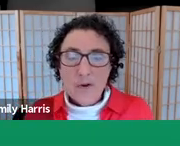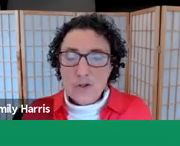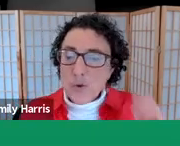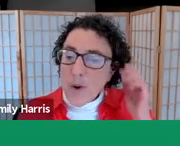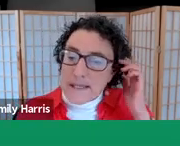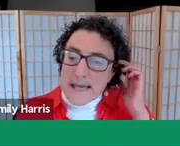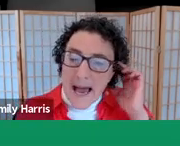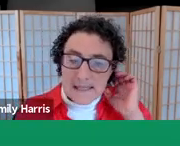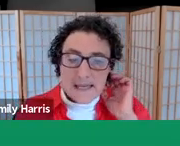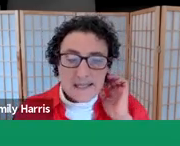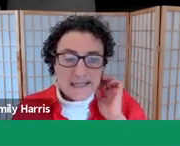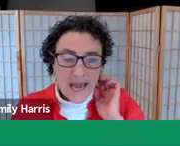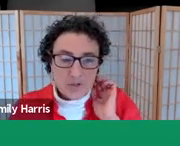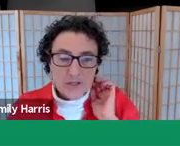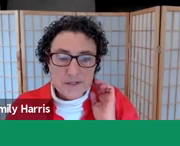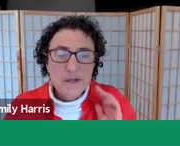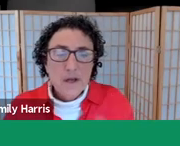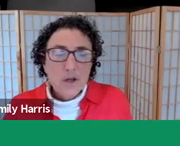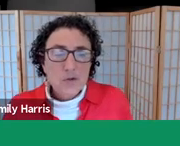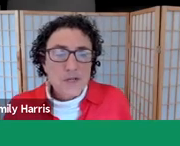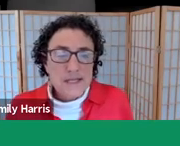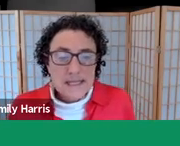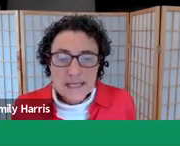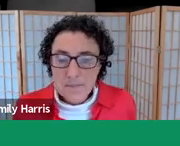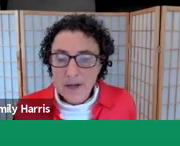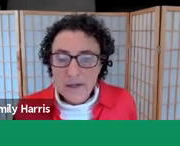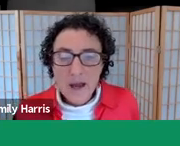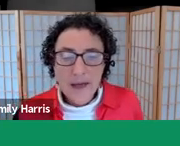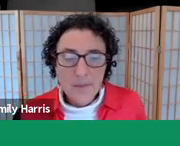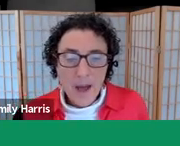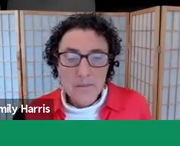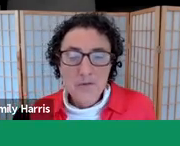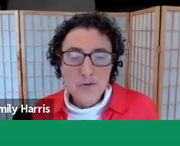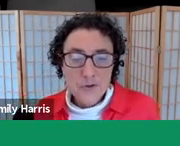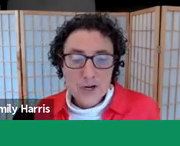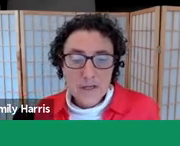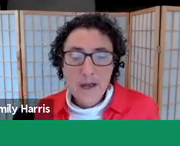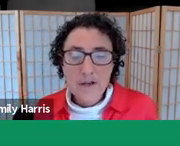There are two ways to access these captions. Use the "CC" button at the bottom of your screen